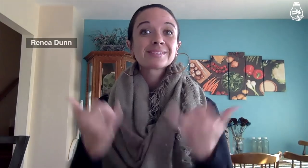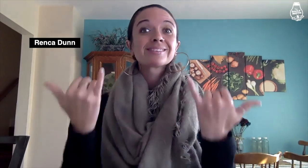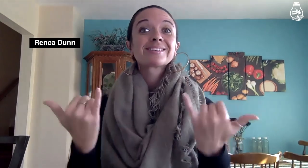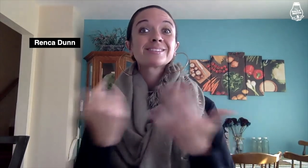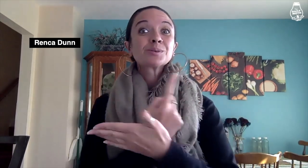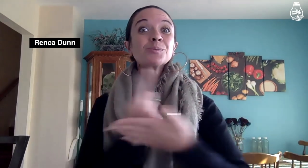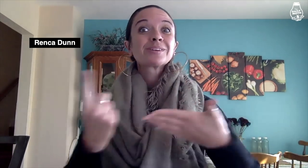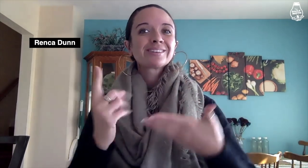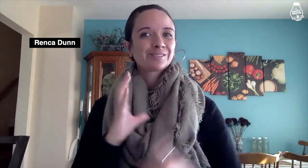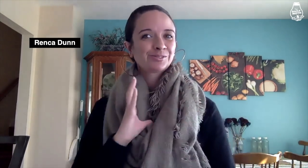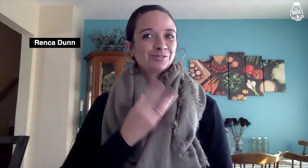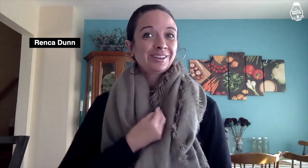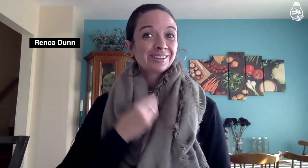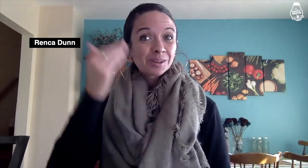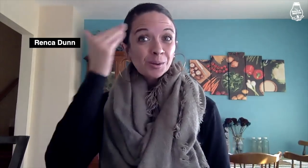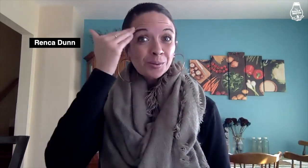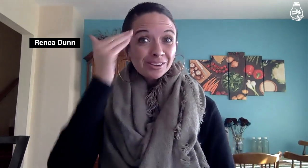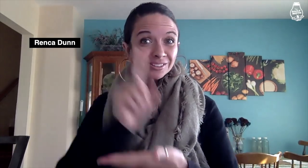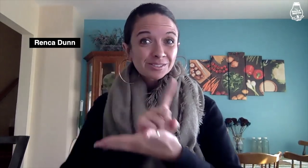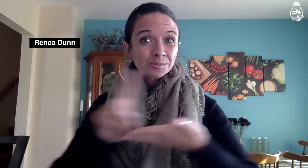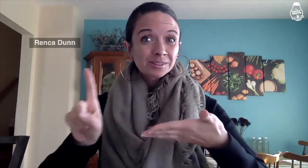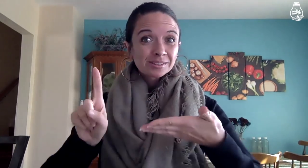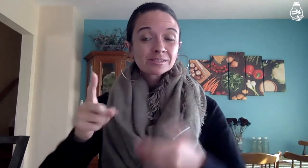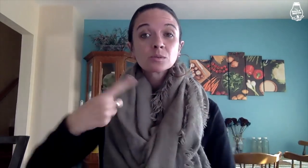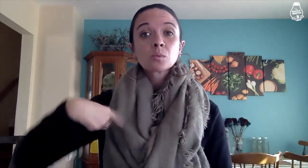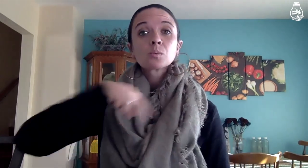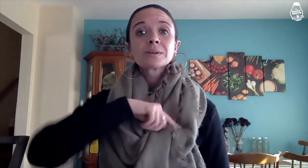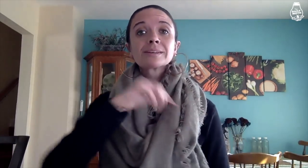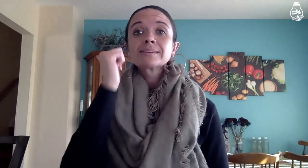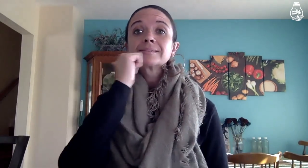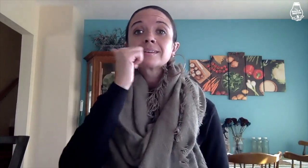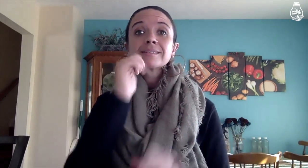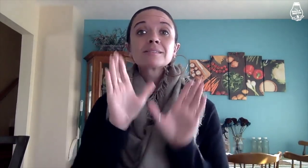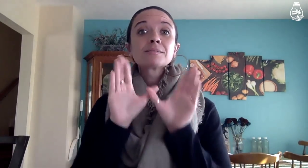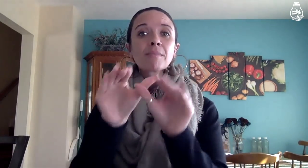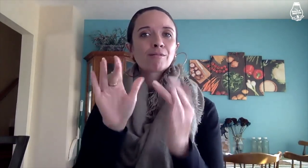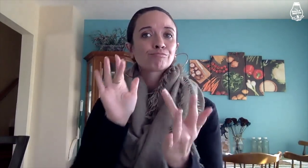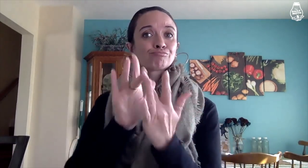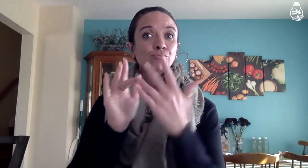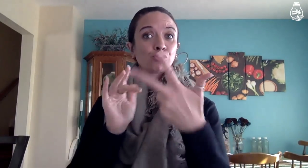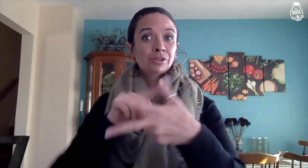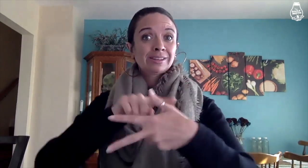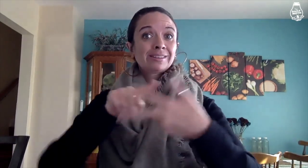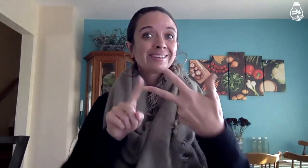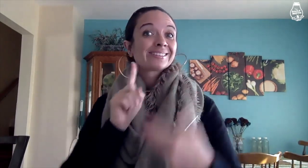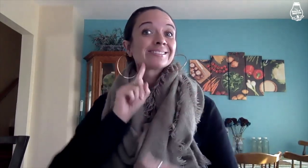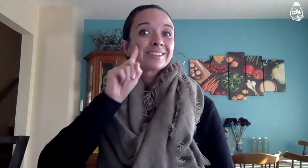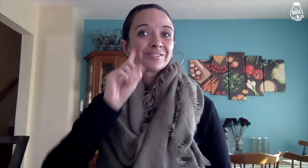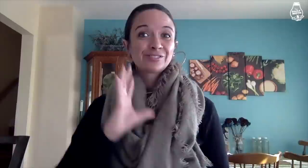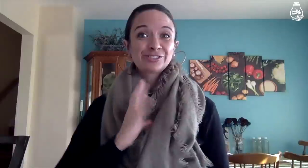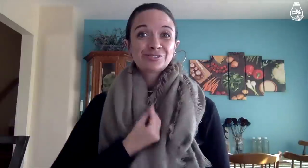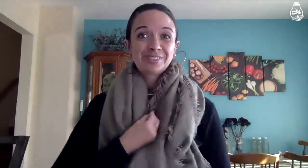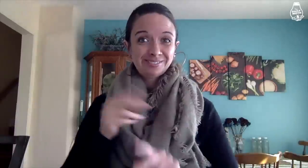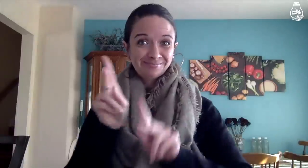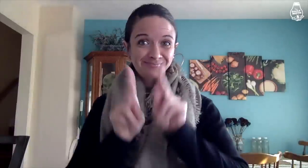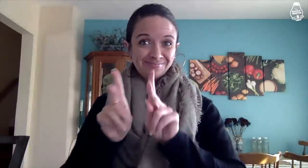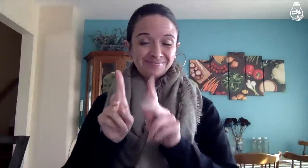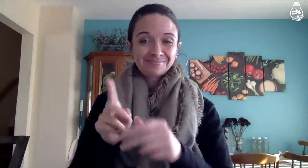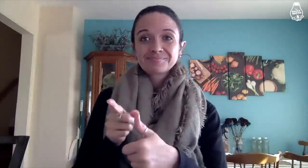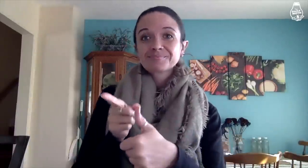This week is Trans Awareness Week. The Daily Moth reached out to three Deaf trans people: